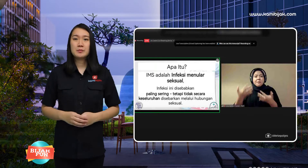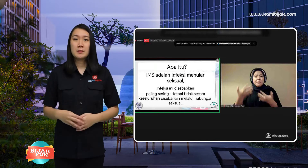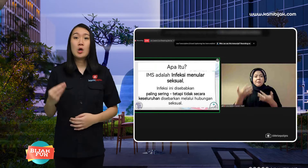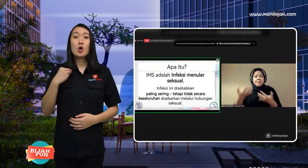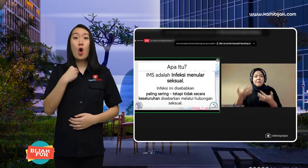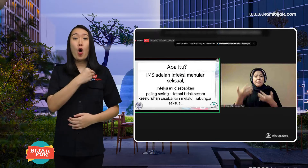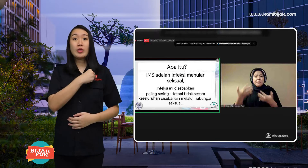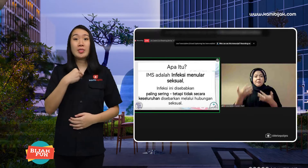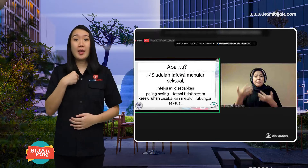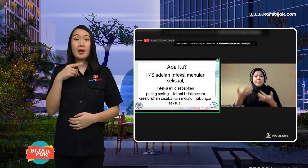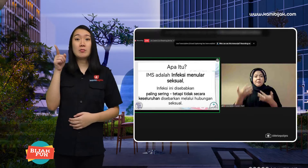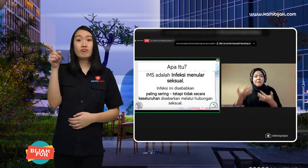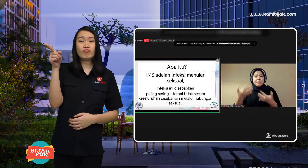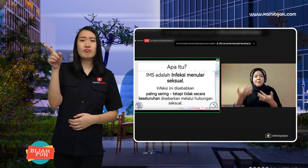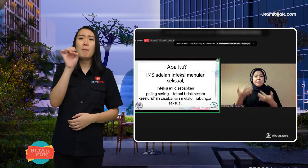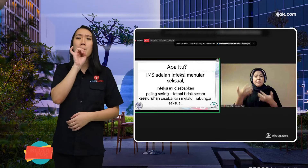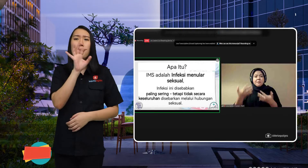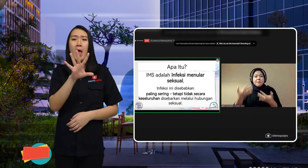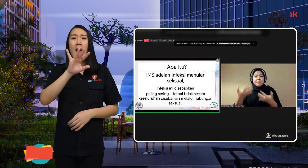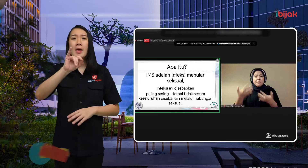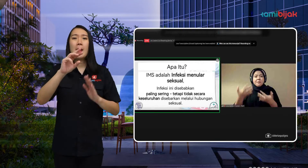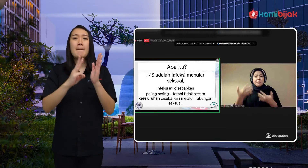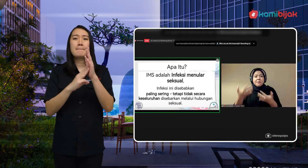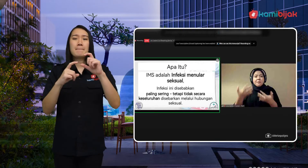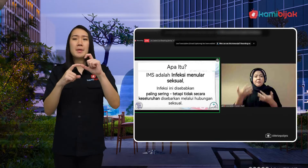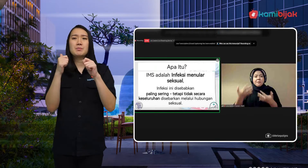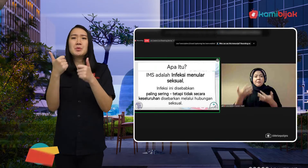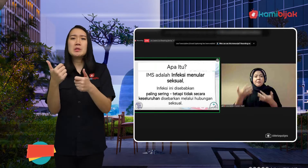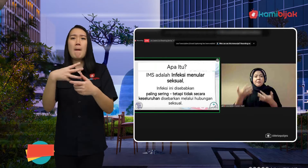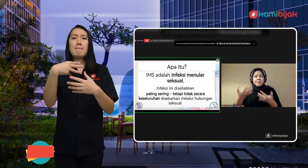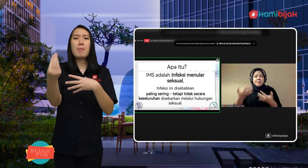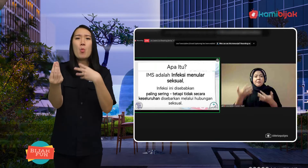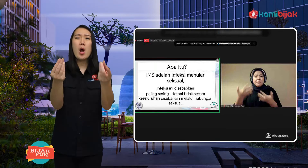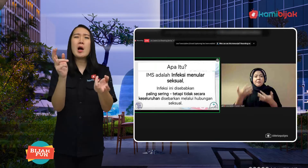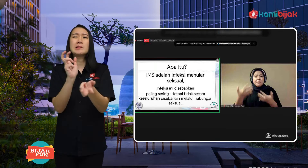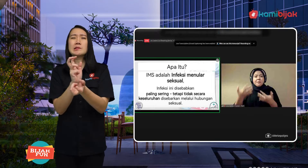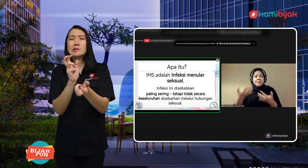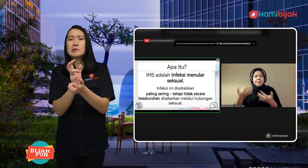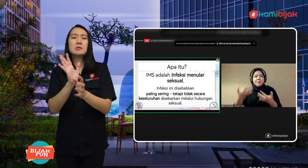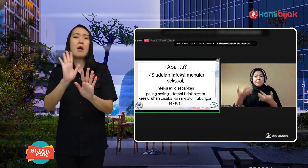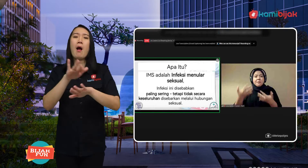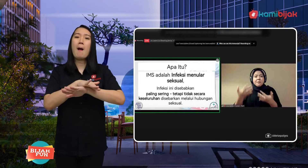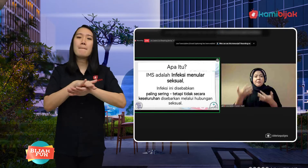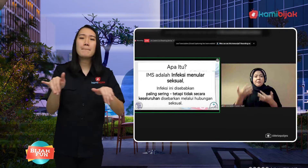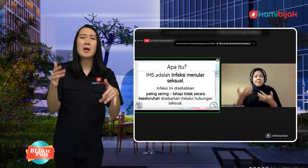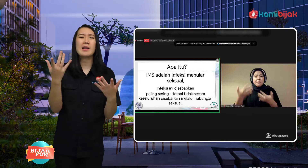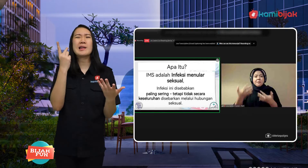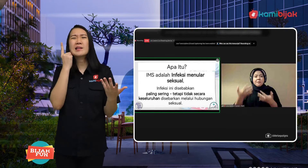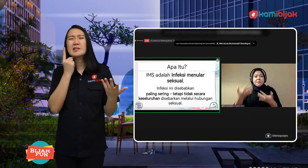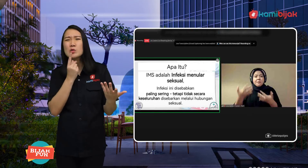Doctor Yudhan said STIs can be contagious through unsafe or risky sex,